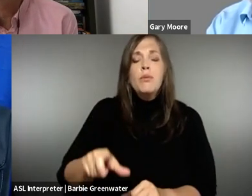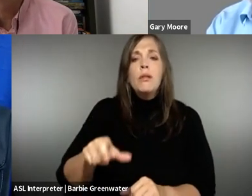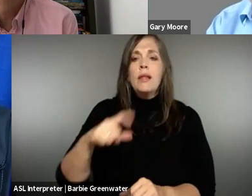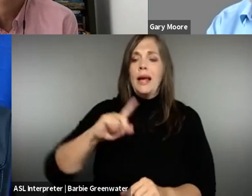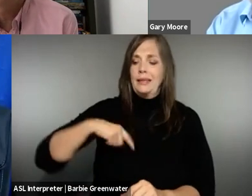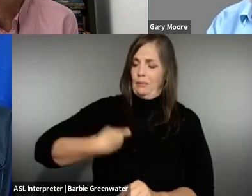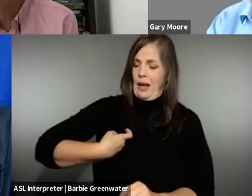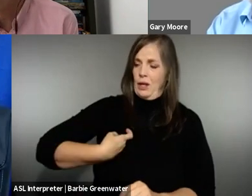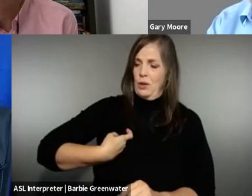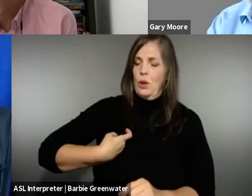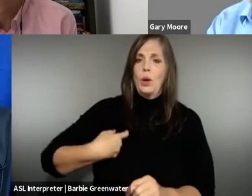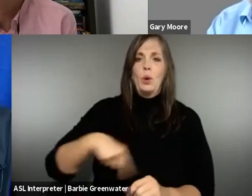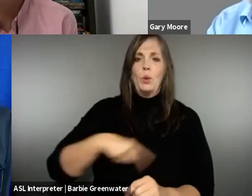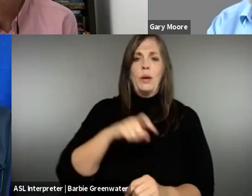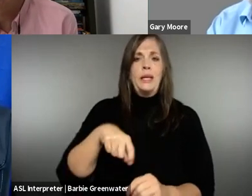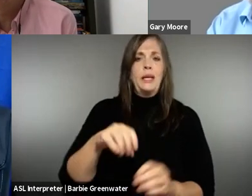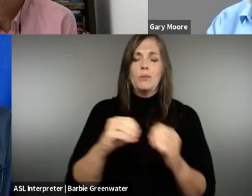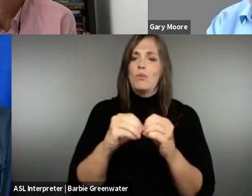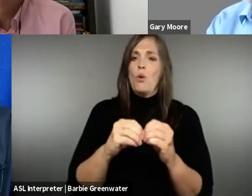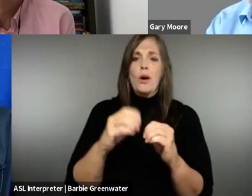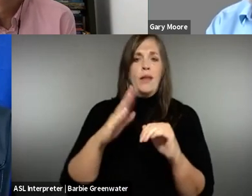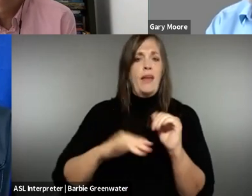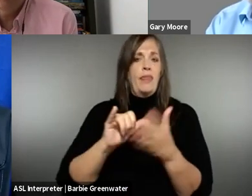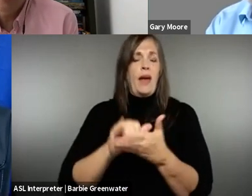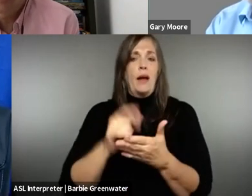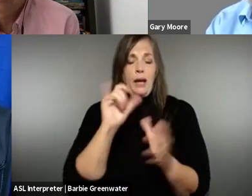said that, I will say people -- I think in Spain we need to do more than that,